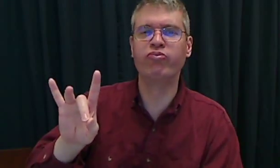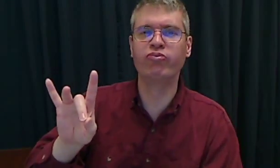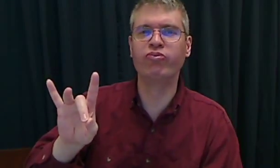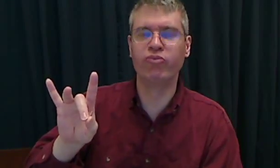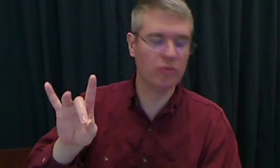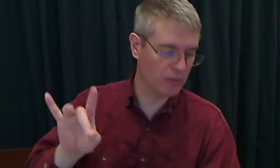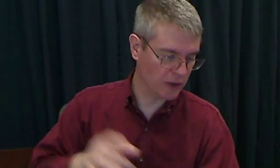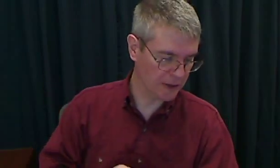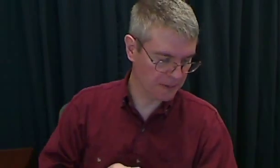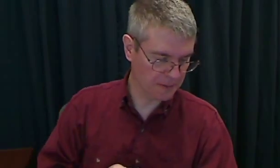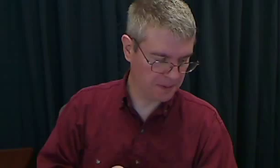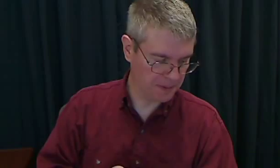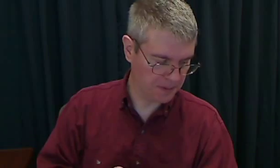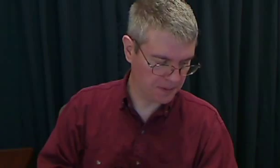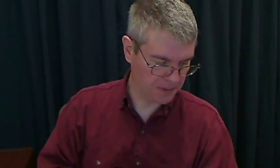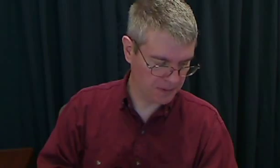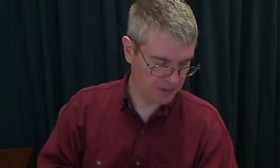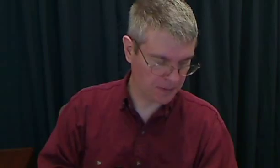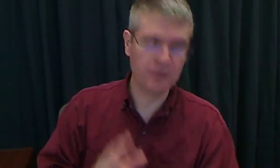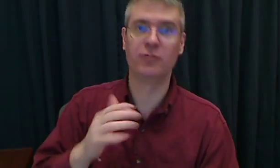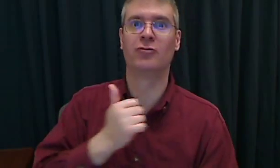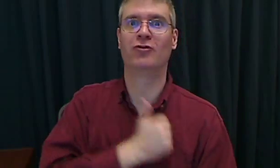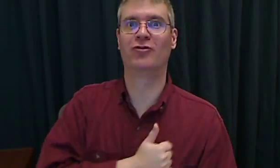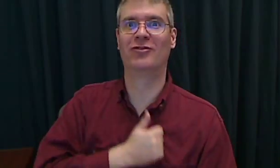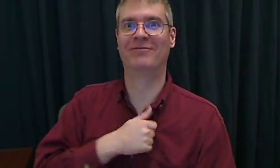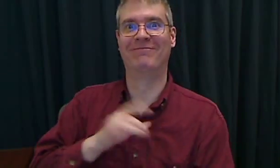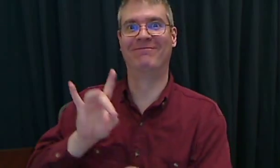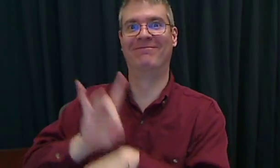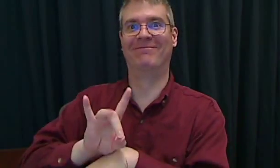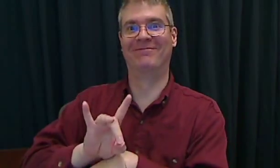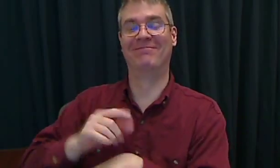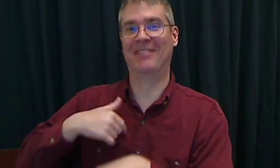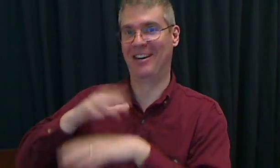Sorry I signed 8:00 like this, it's a habit! It should be like this.